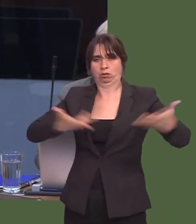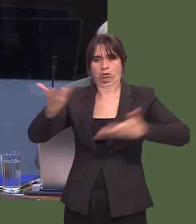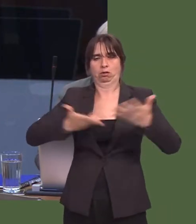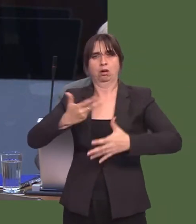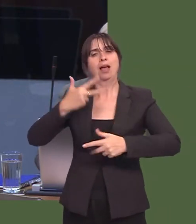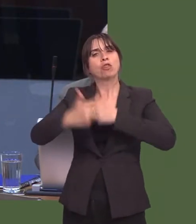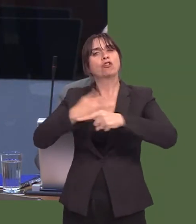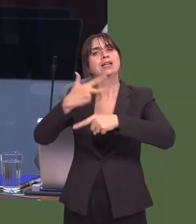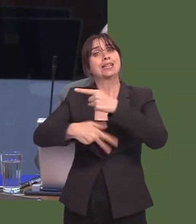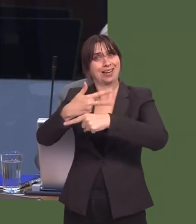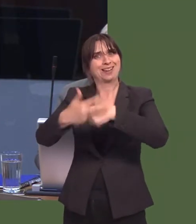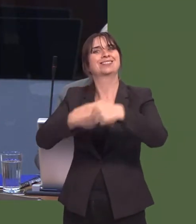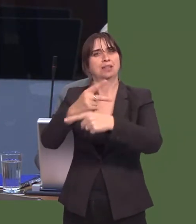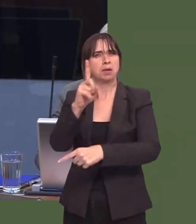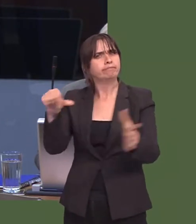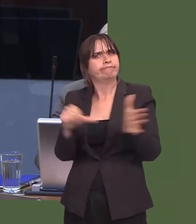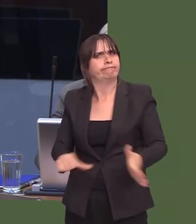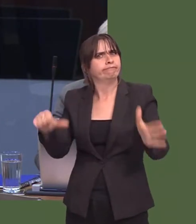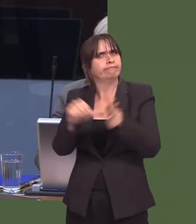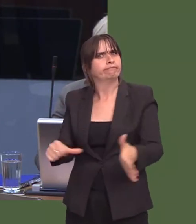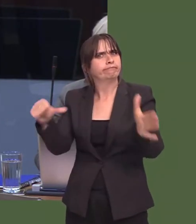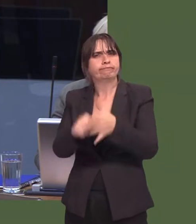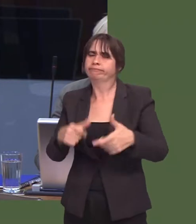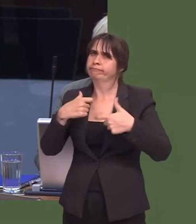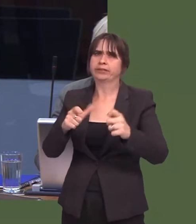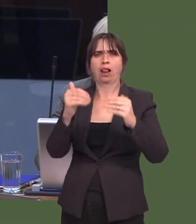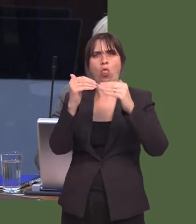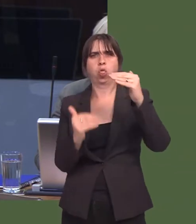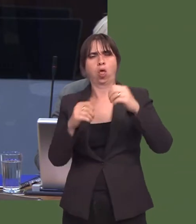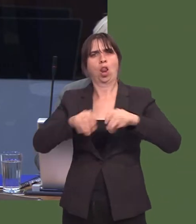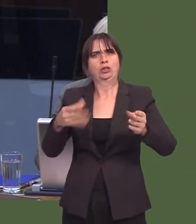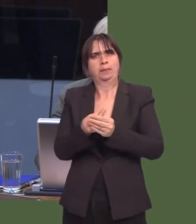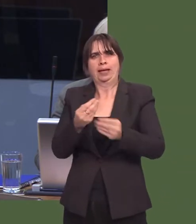but we are still seeing these deficits emerge over that three-year period.